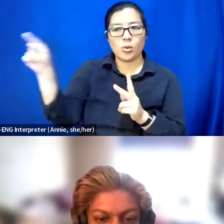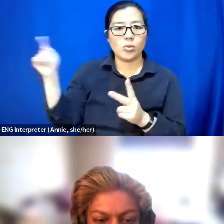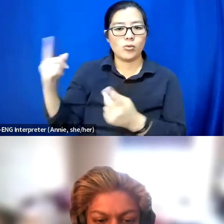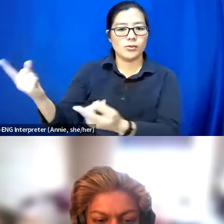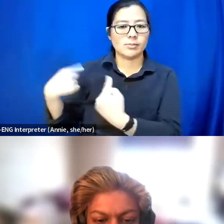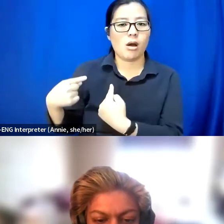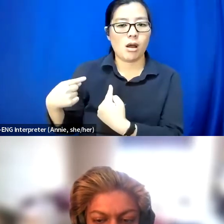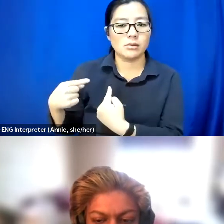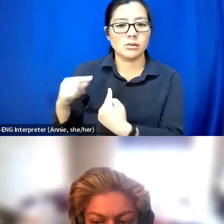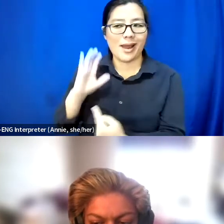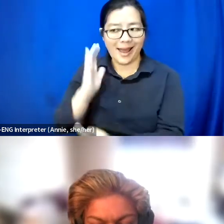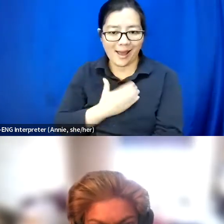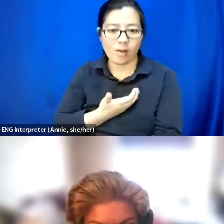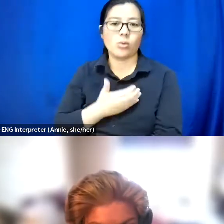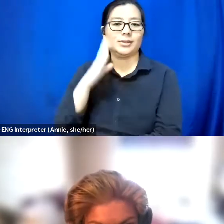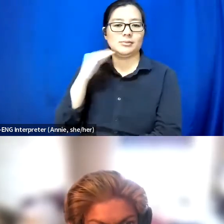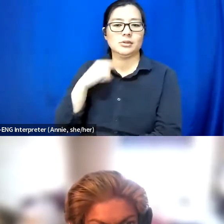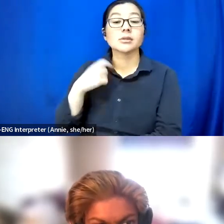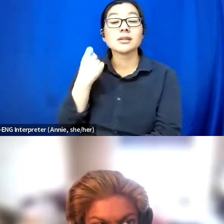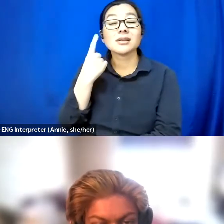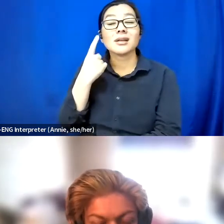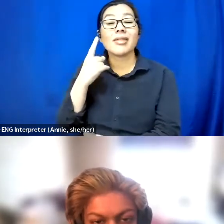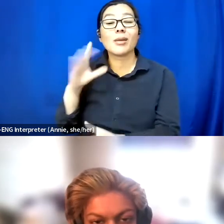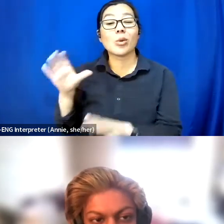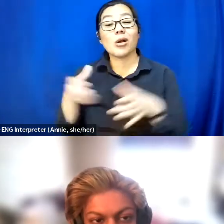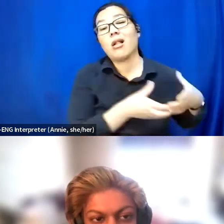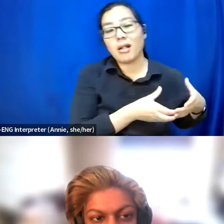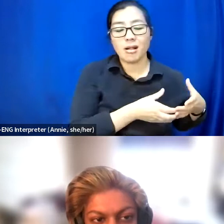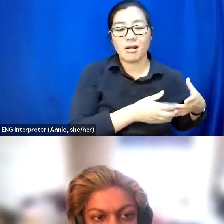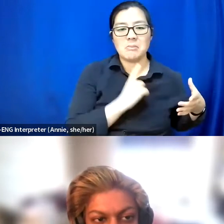of can be grouped into like bitter disabled person that just complains about everything.